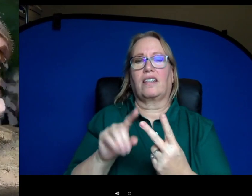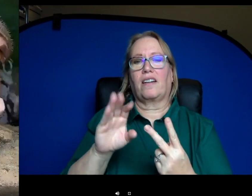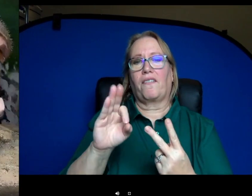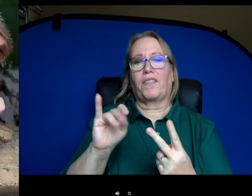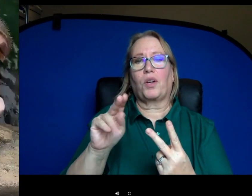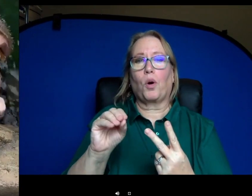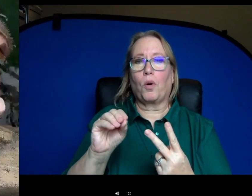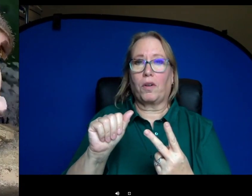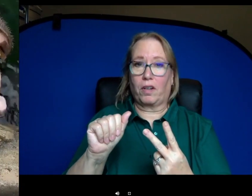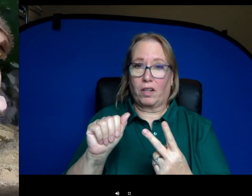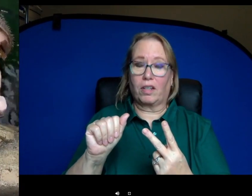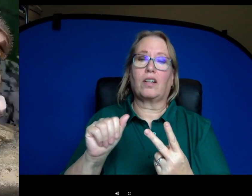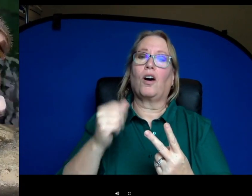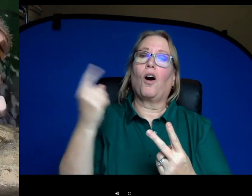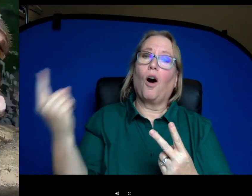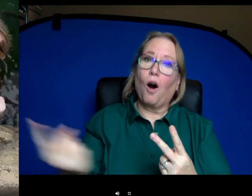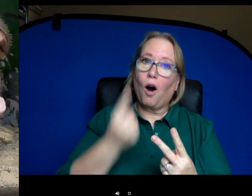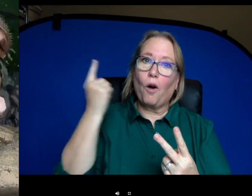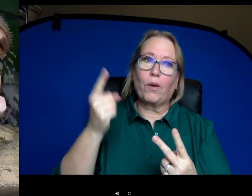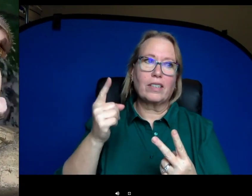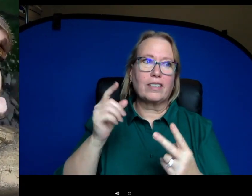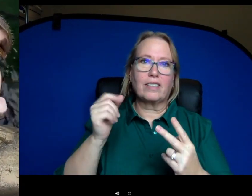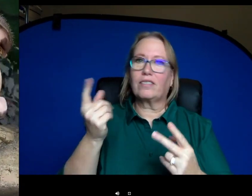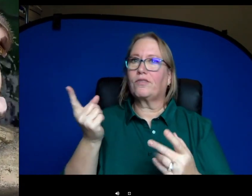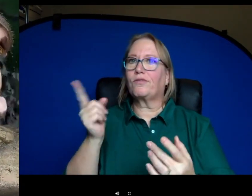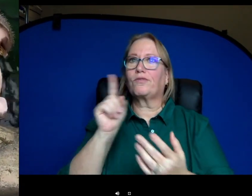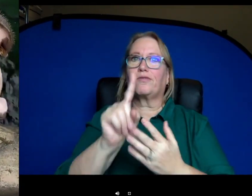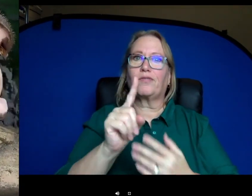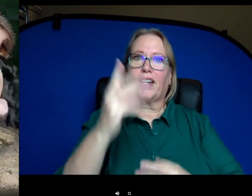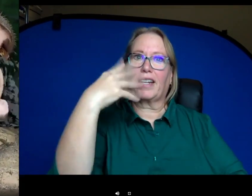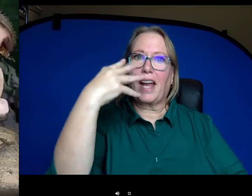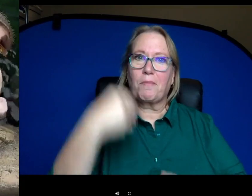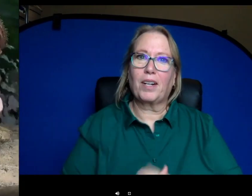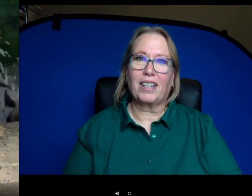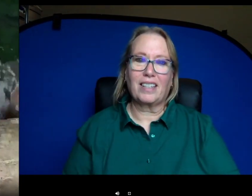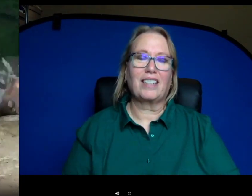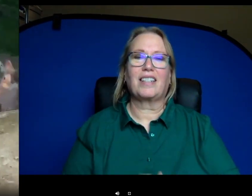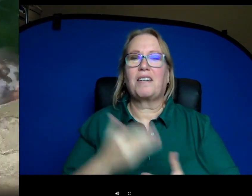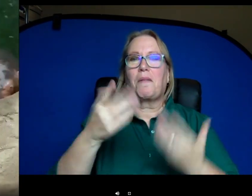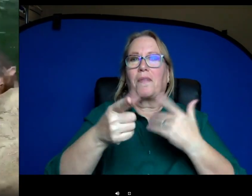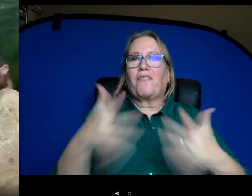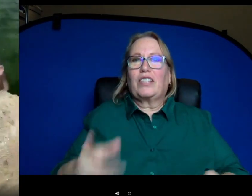always finds the camera. You may have seen things, videos, pictures, all over the